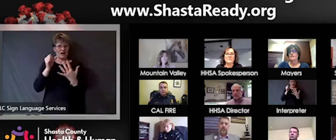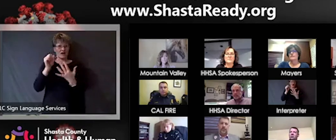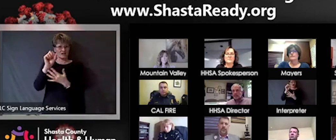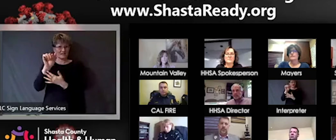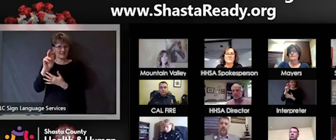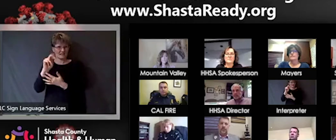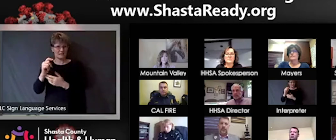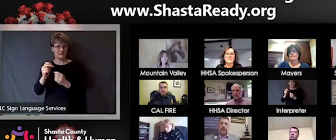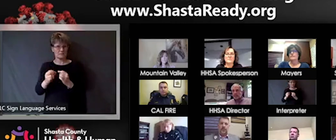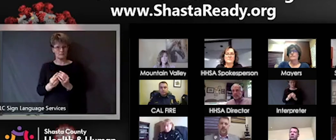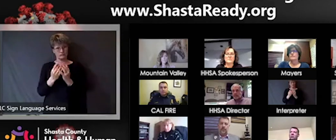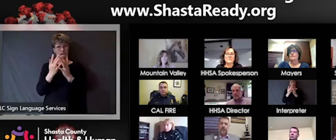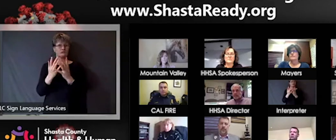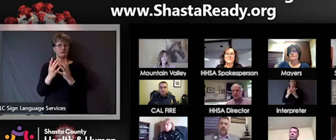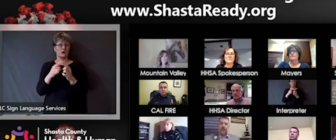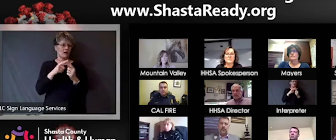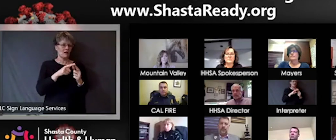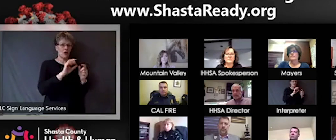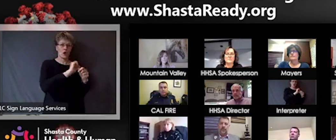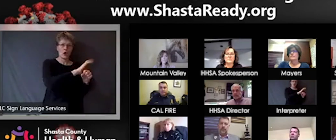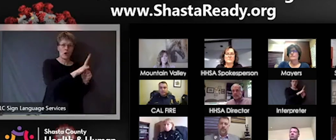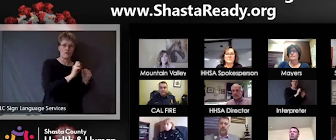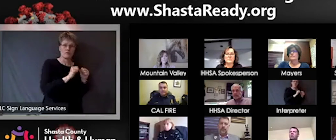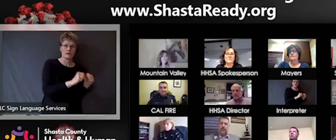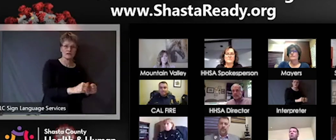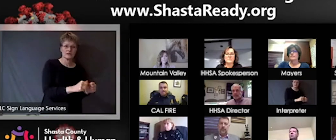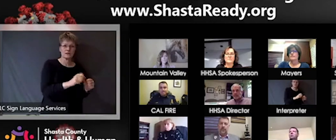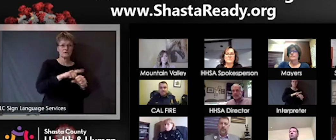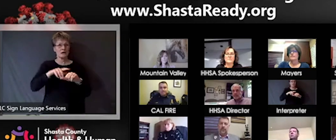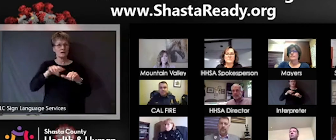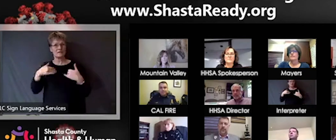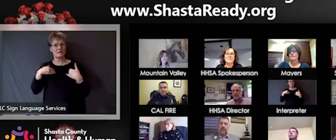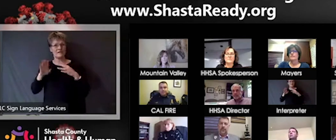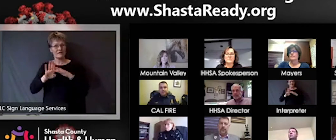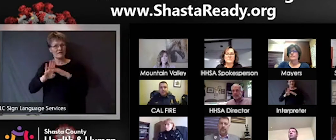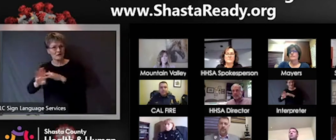and then there are evacuations and stuff like that like how would how would you